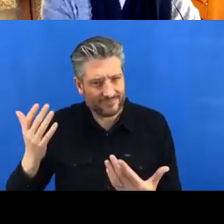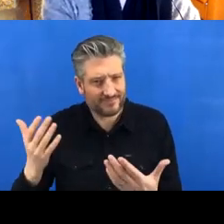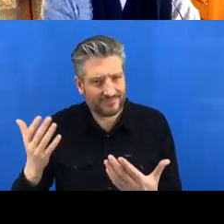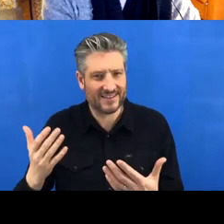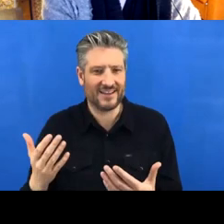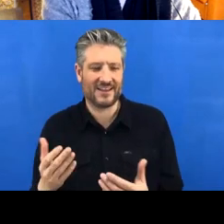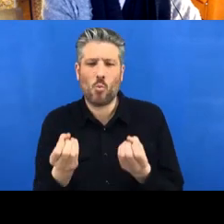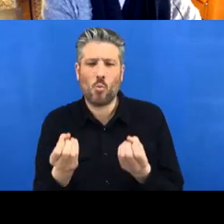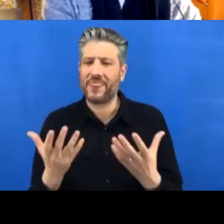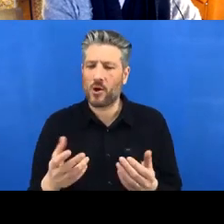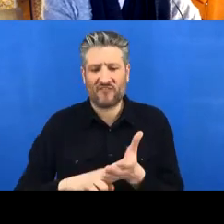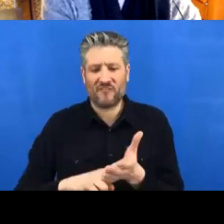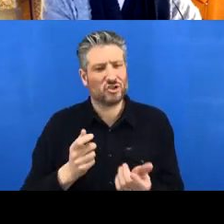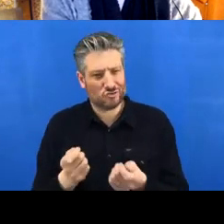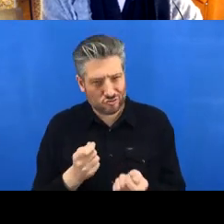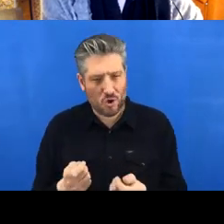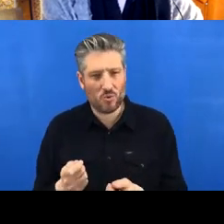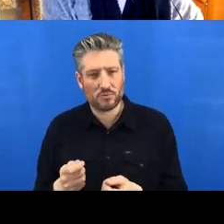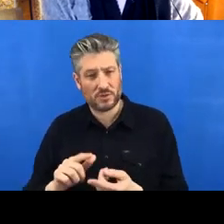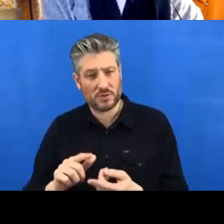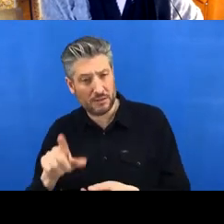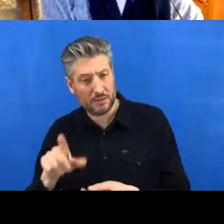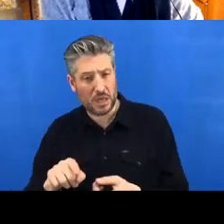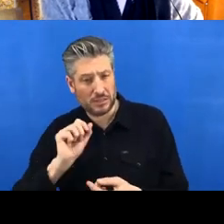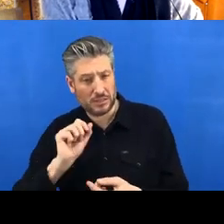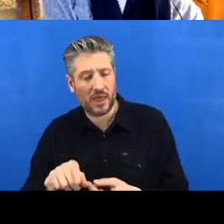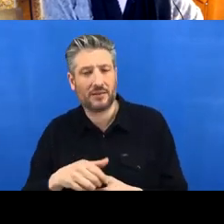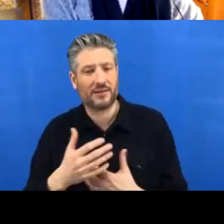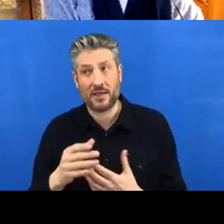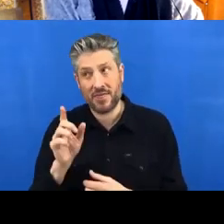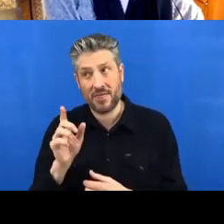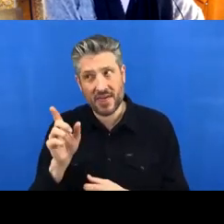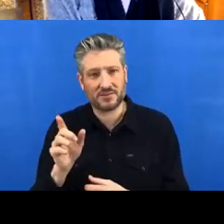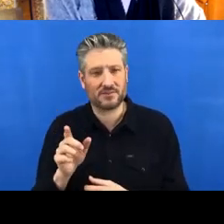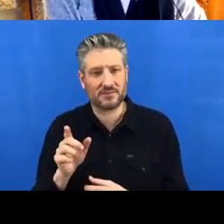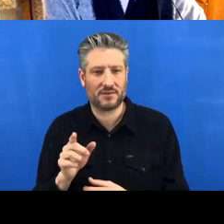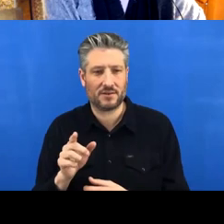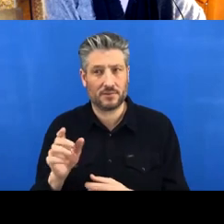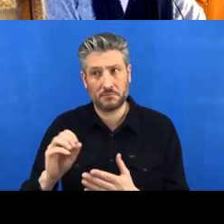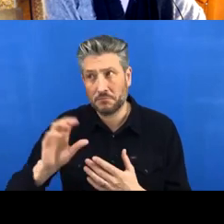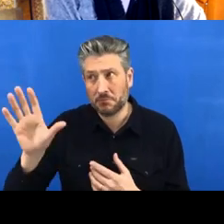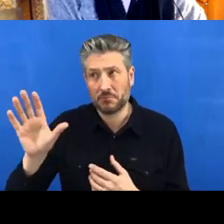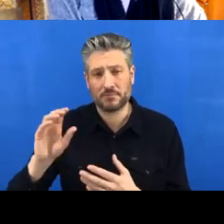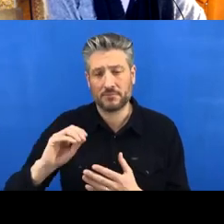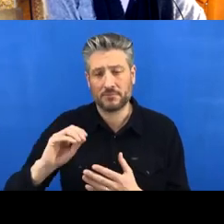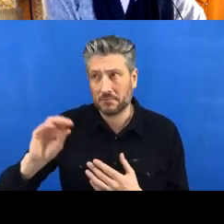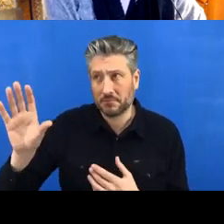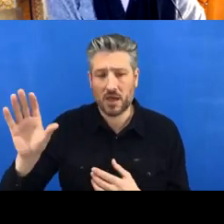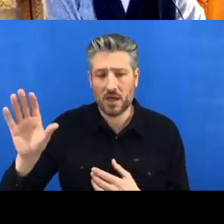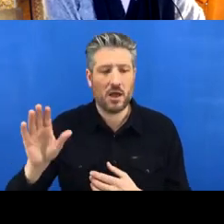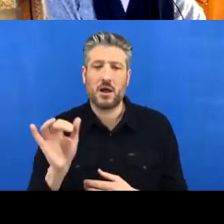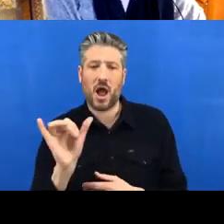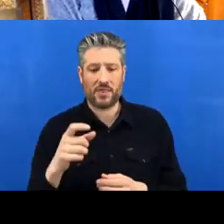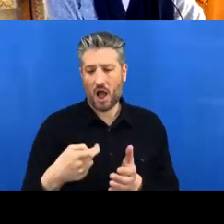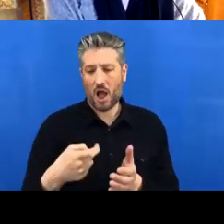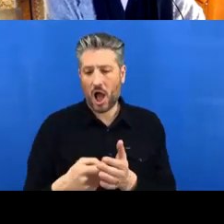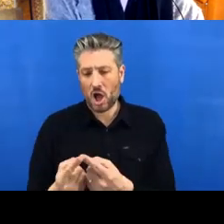But when I’m working in GitHub or editing my code within RStudio, then I tend to push pretty much